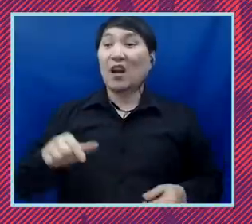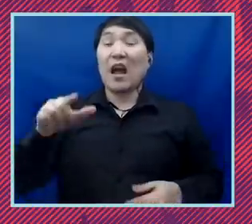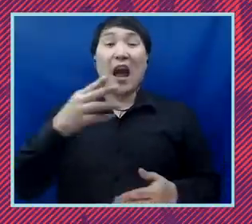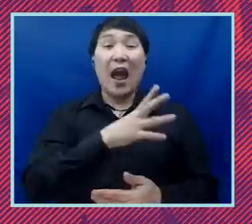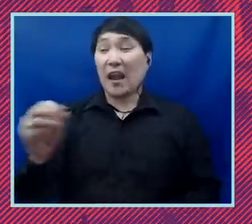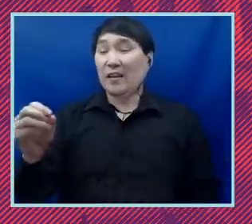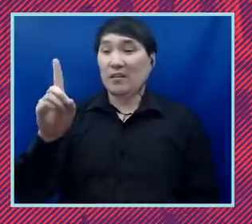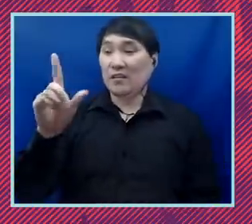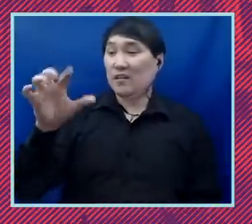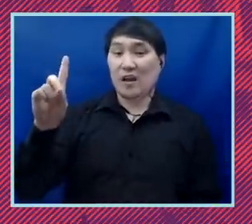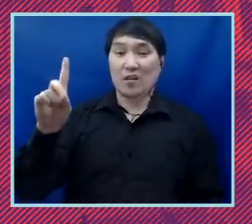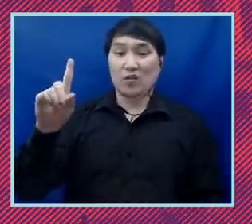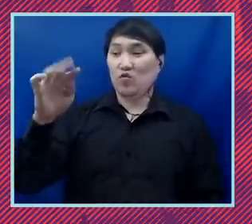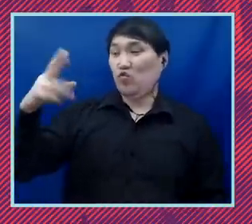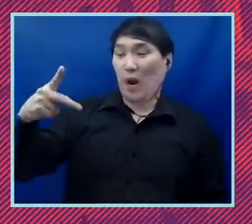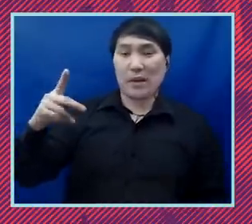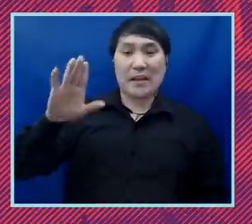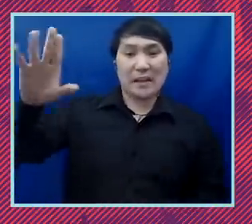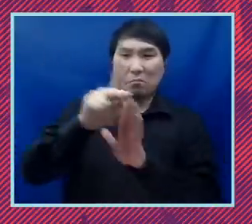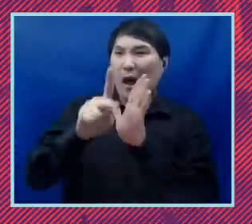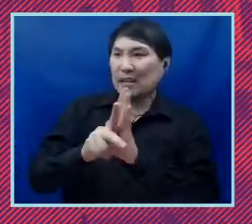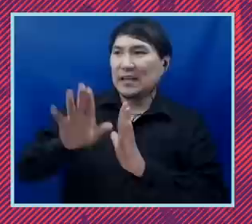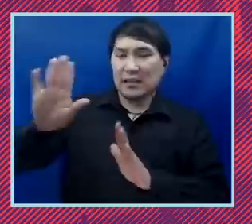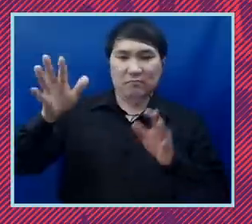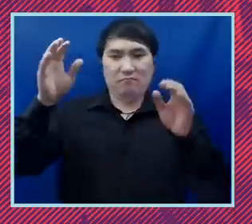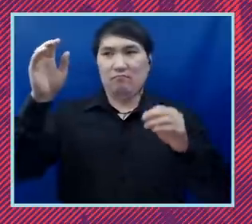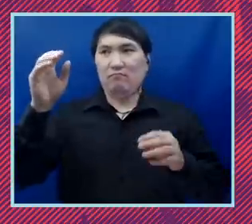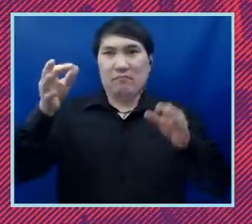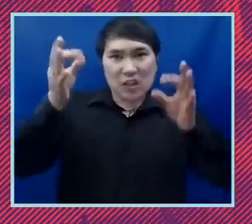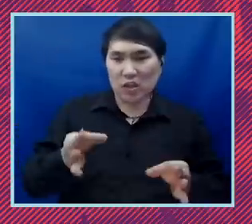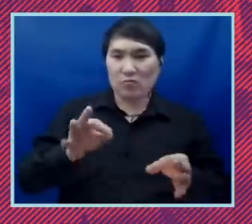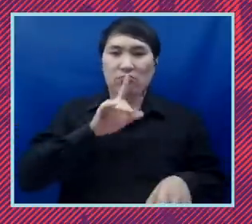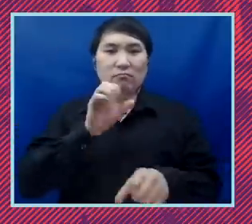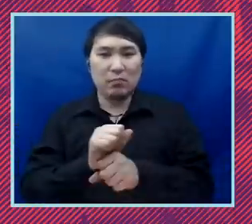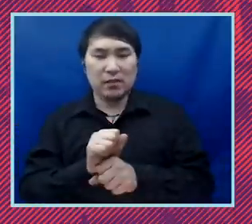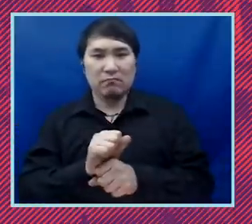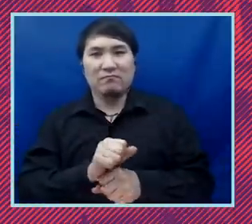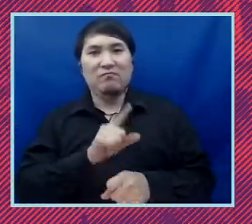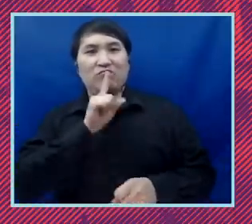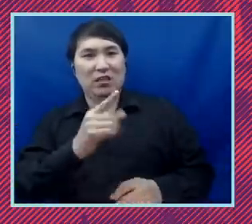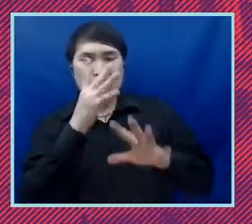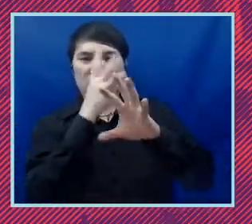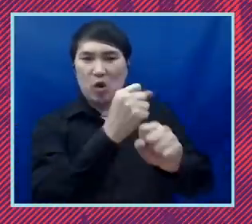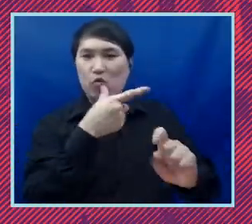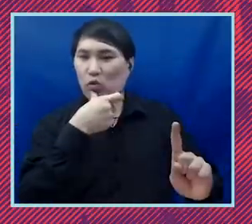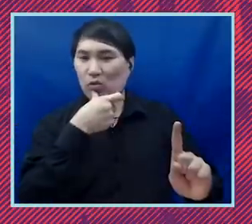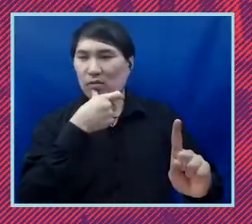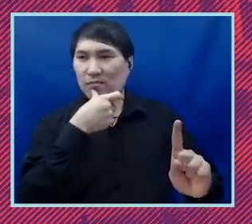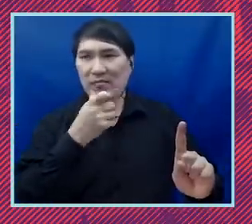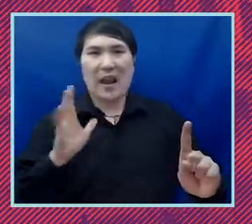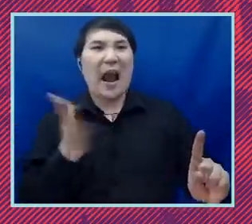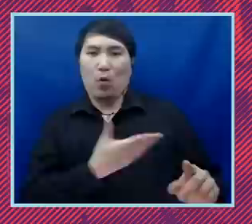his administration, his policies has appealed to the worst of our demons. And rather than lament